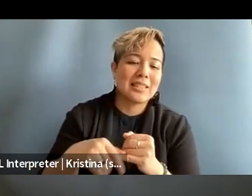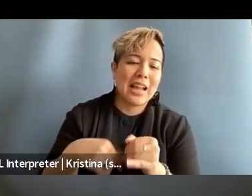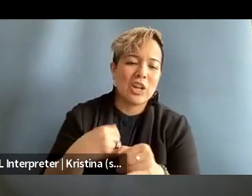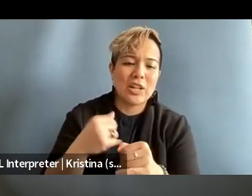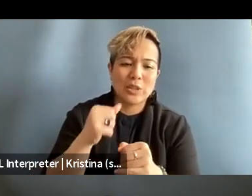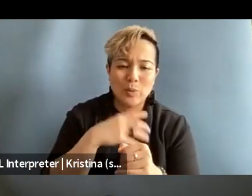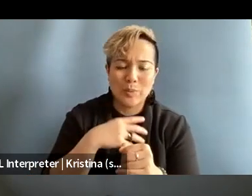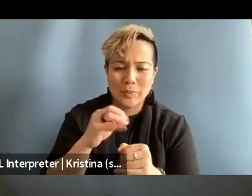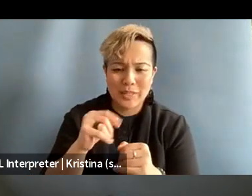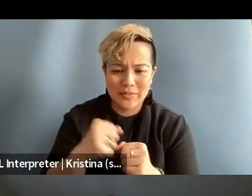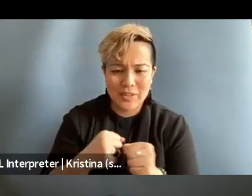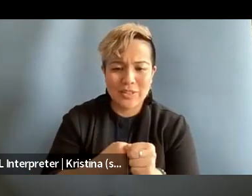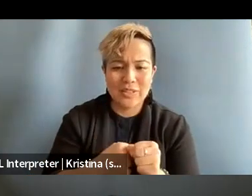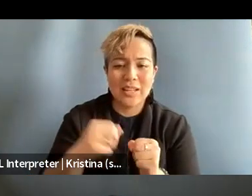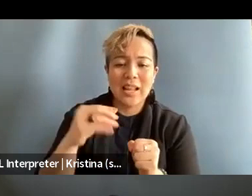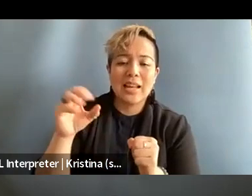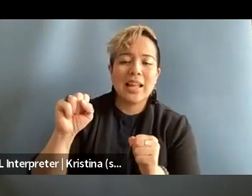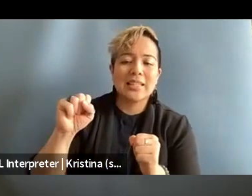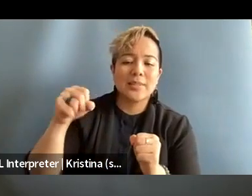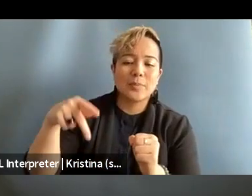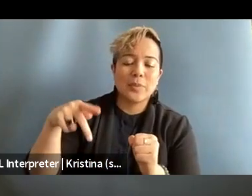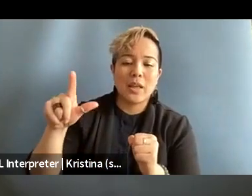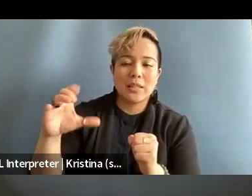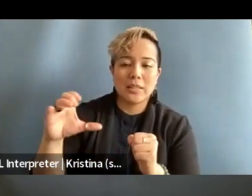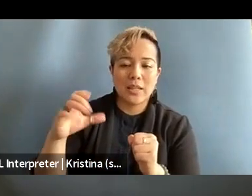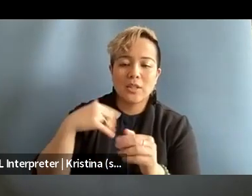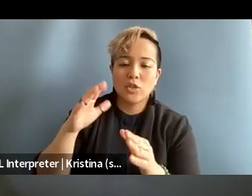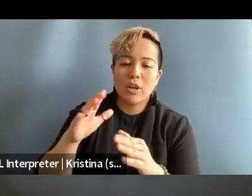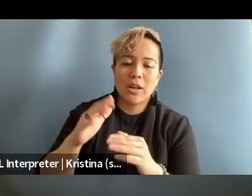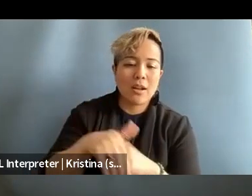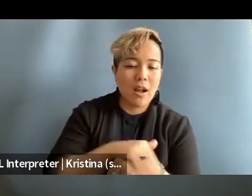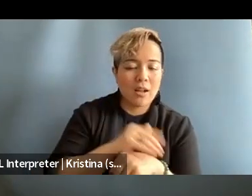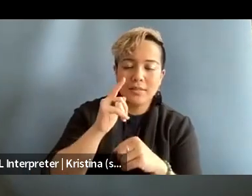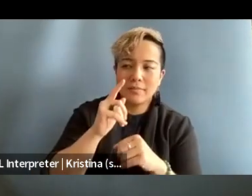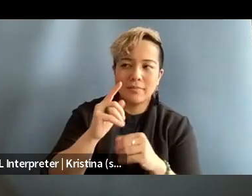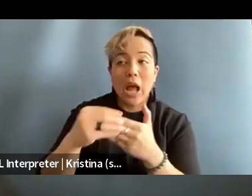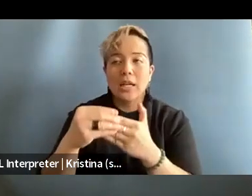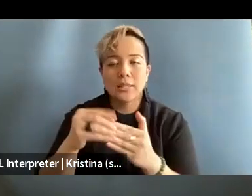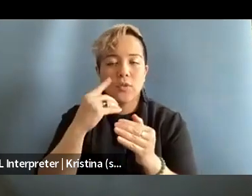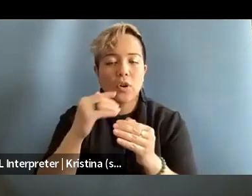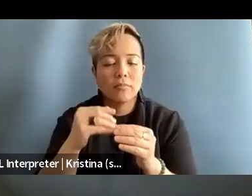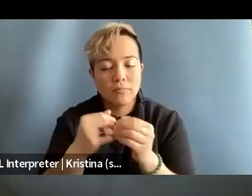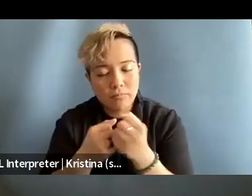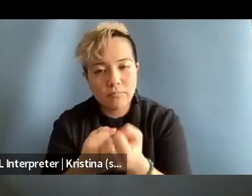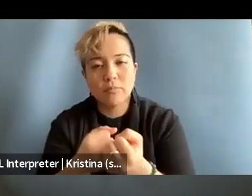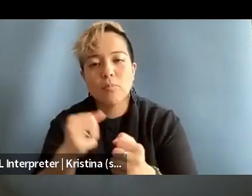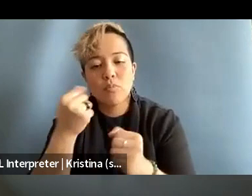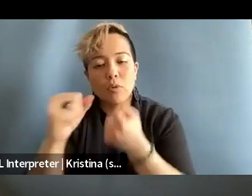And then SPLC has great guides for covering protests for students who may experience tension